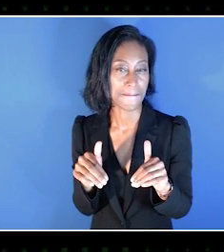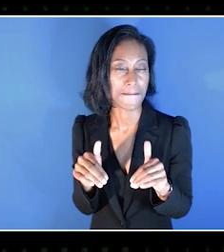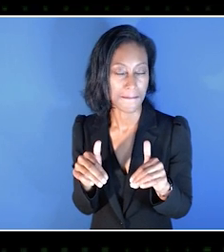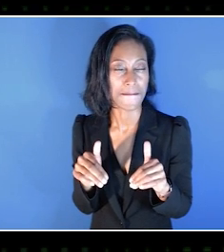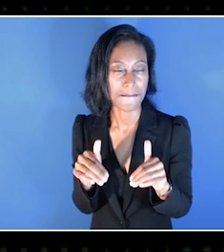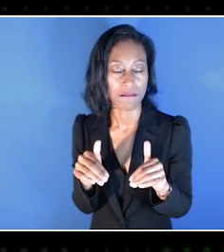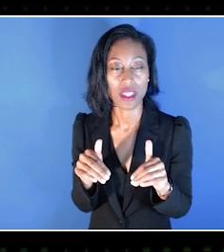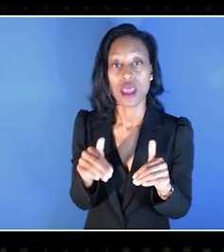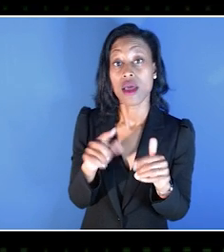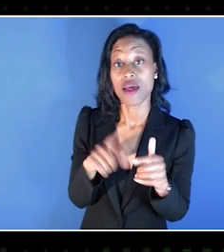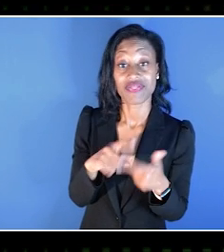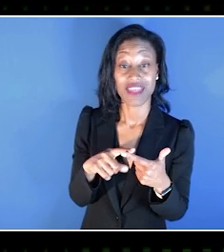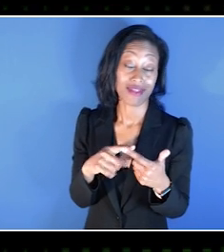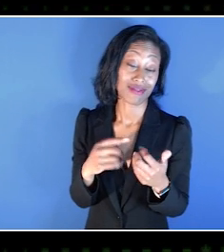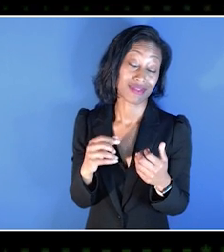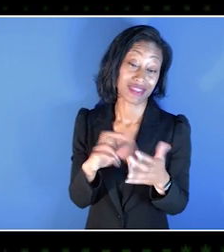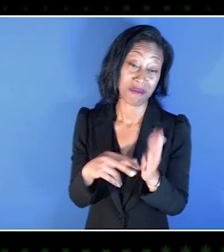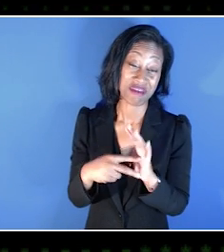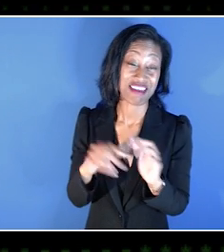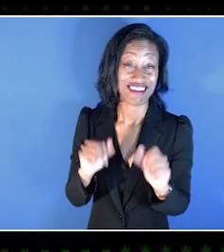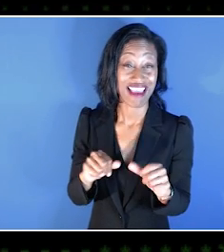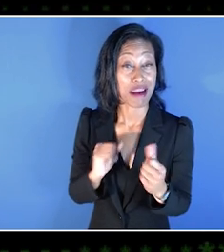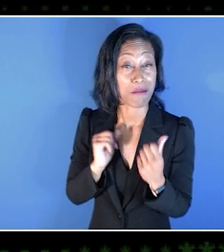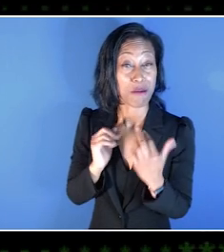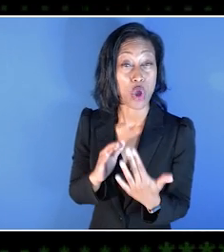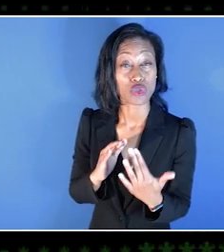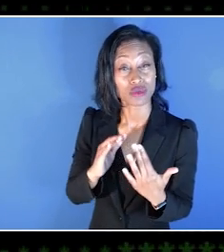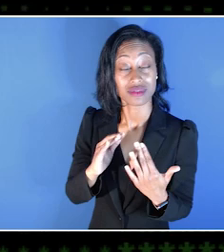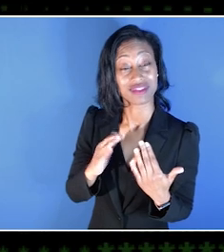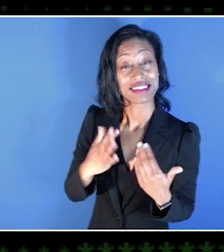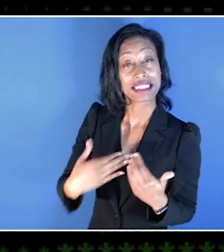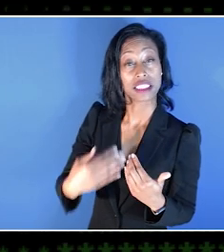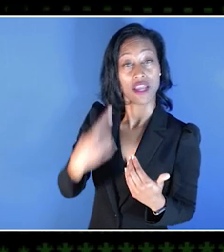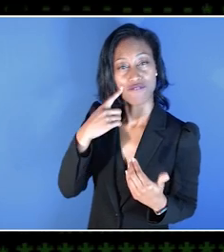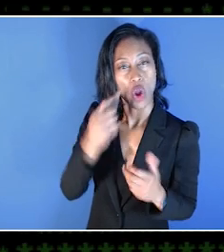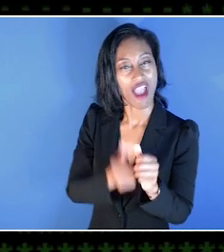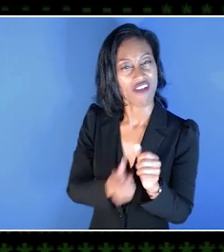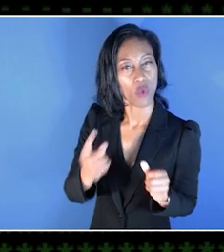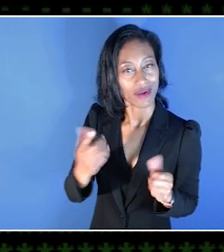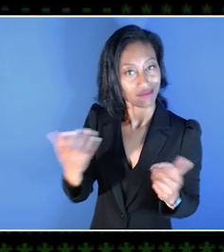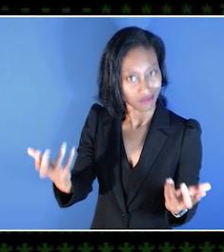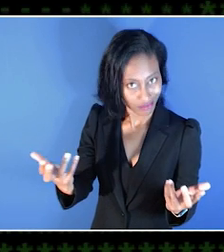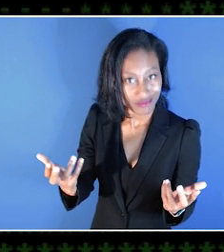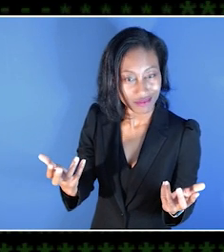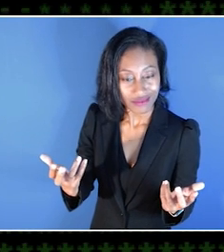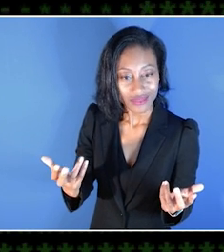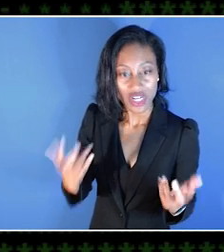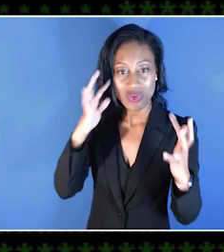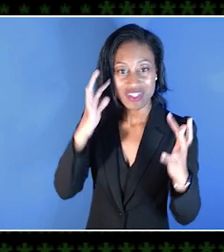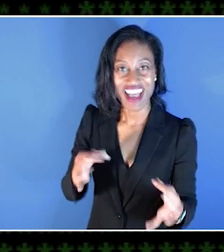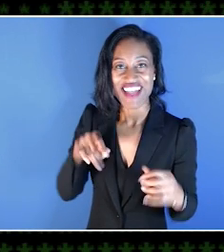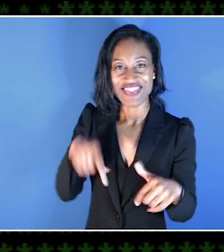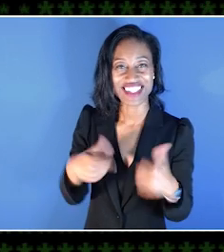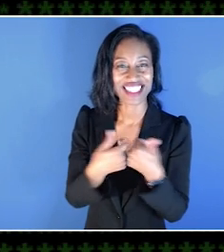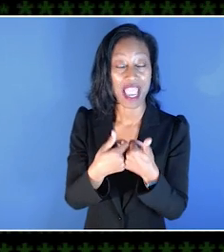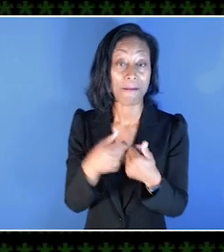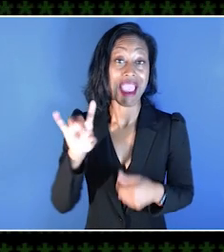and then so it would be able to be approachable and accessible to everybody. So we kind of like decided that this game will be eight players,